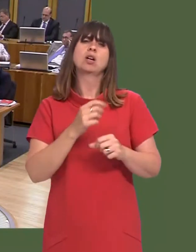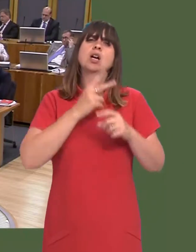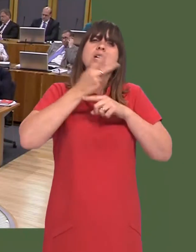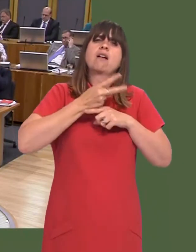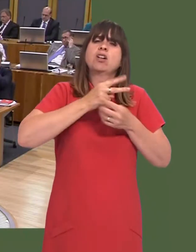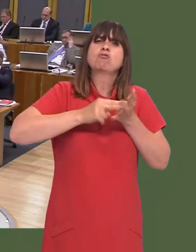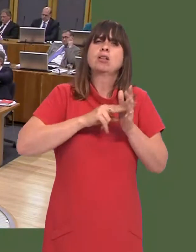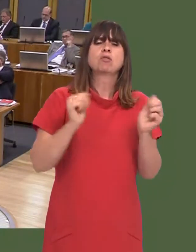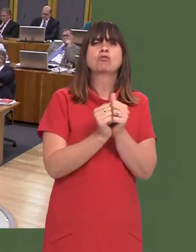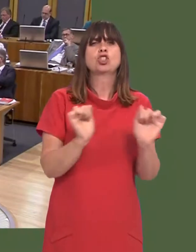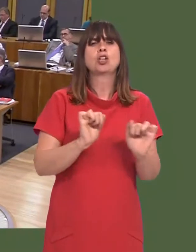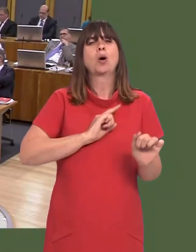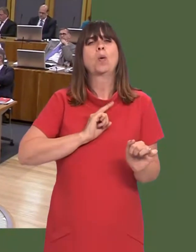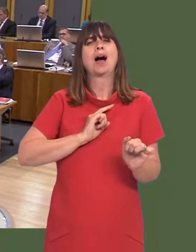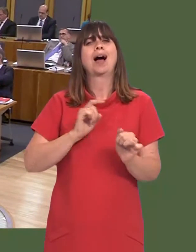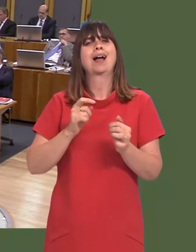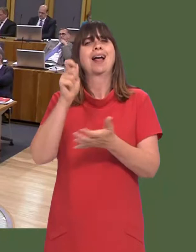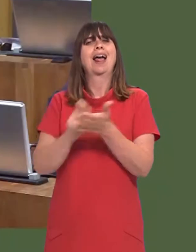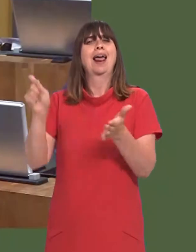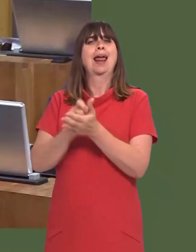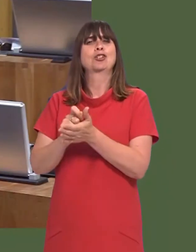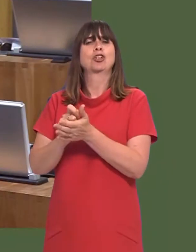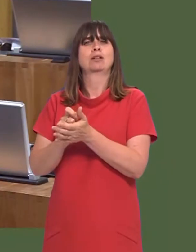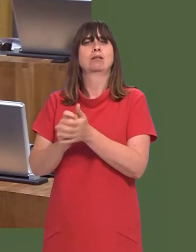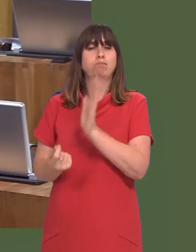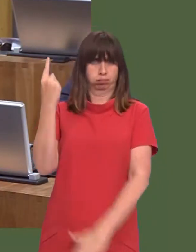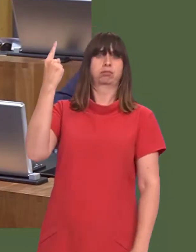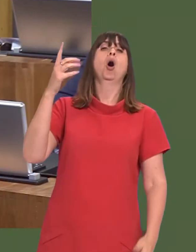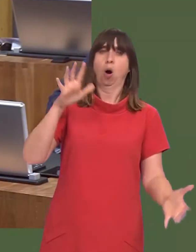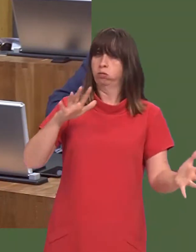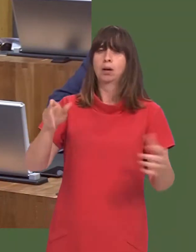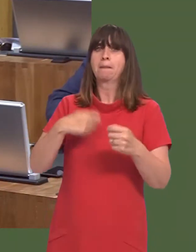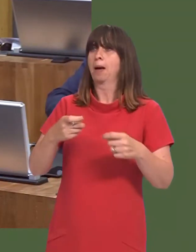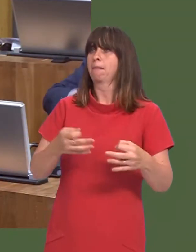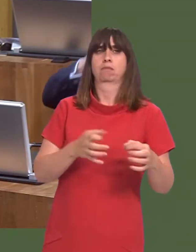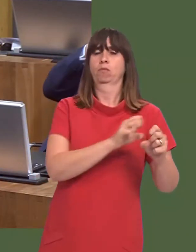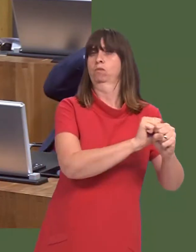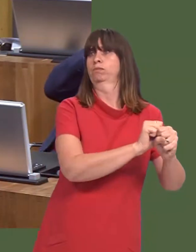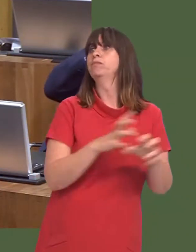The reason why the governance arrangements havenít been agreed yet is because the general election intervened, and that, of course, set back the timetable.